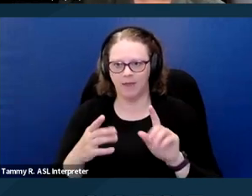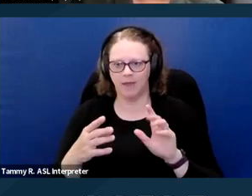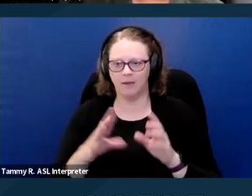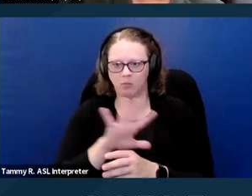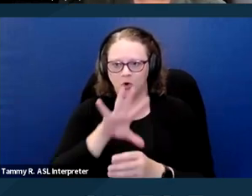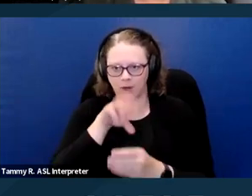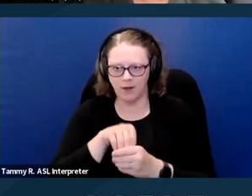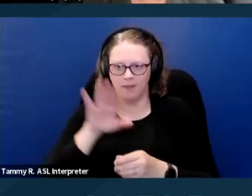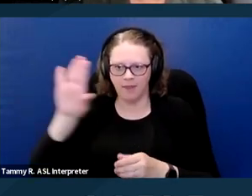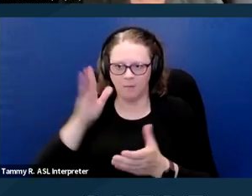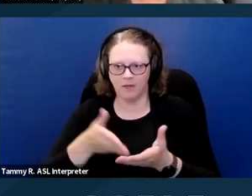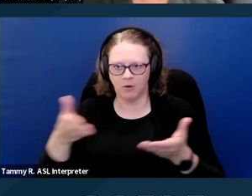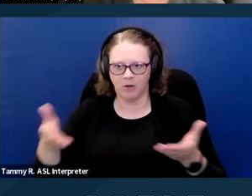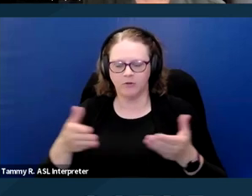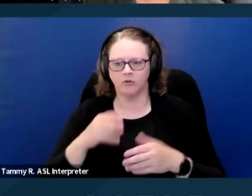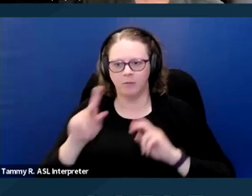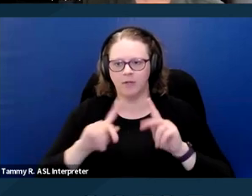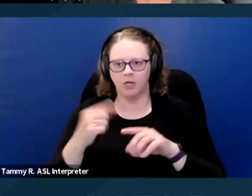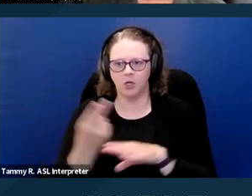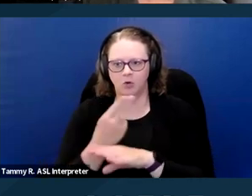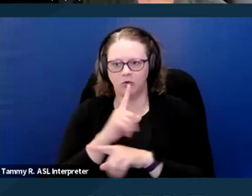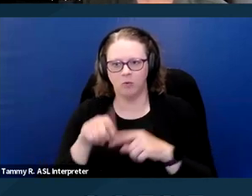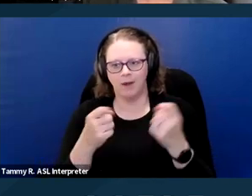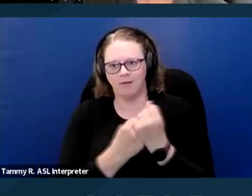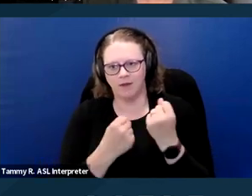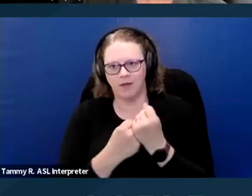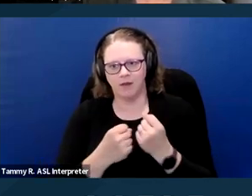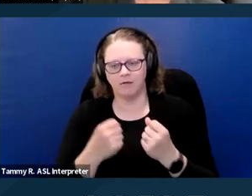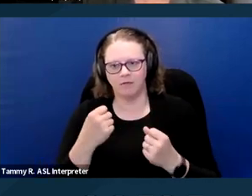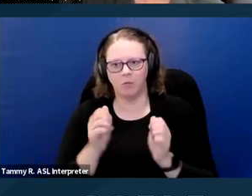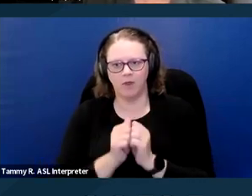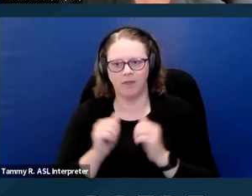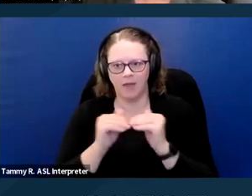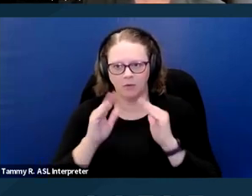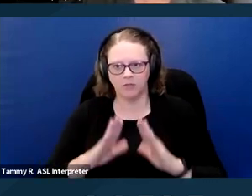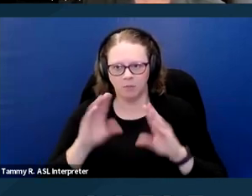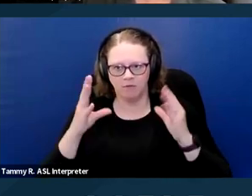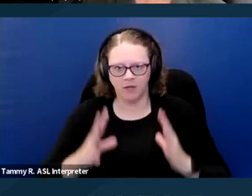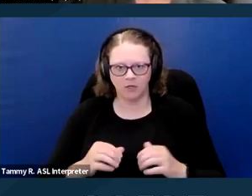so people can use those when advocating with housing providers that the federal, I mean, sorry,